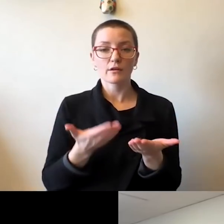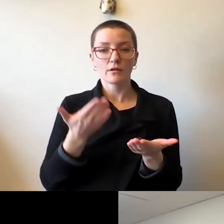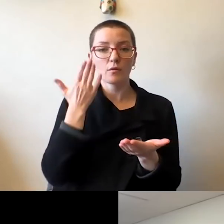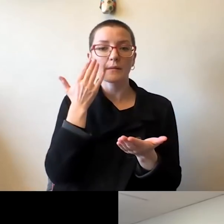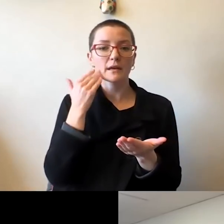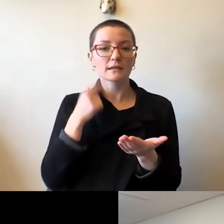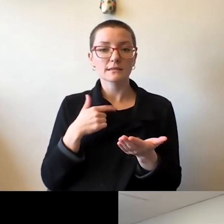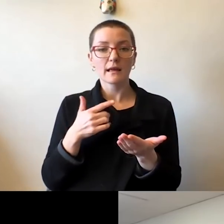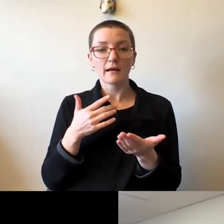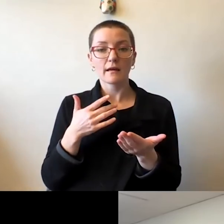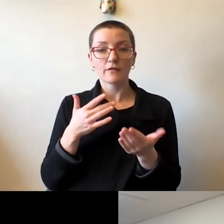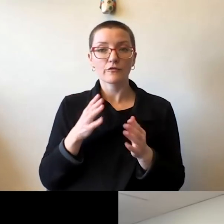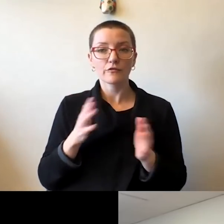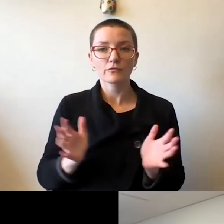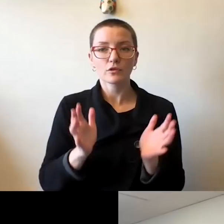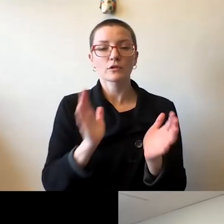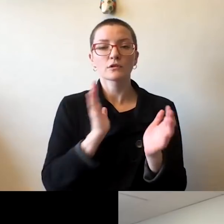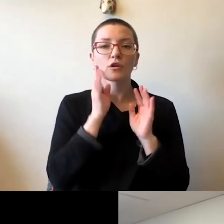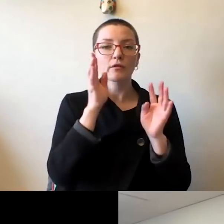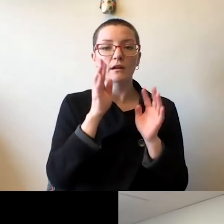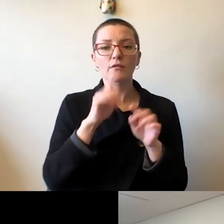But it also advances the opportunity for us